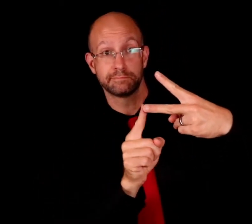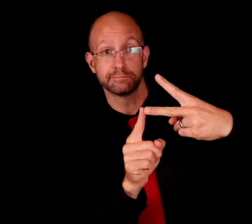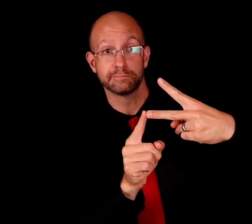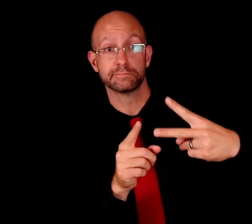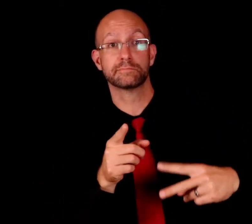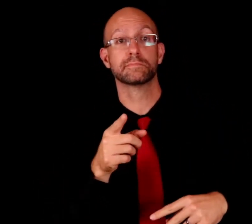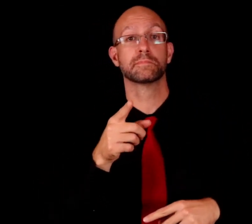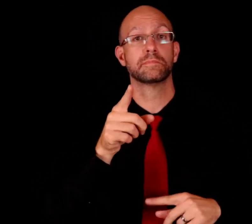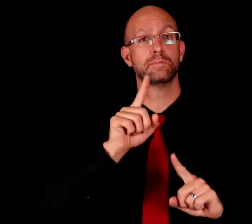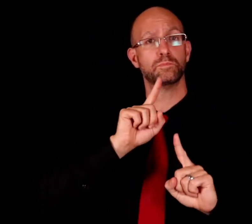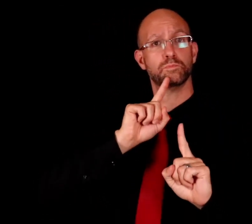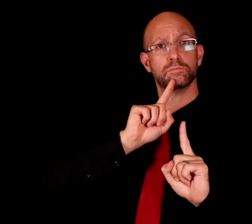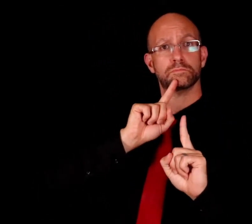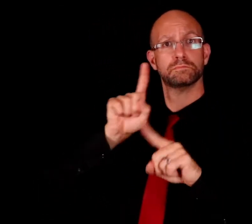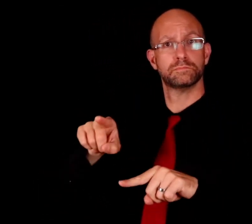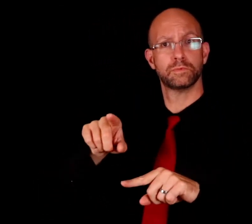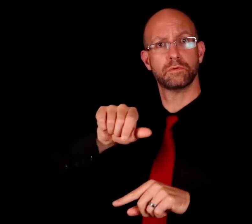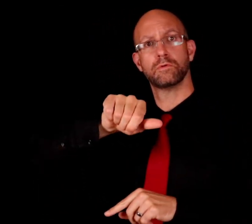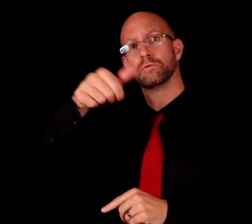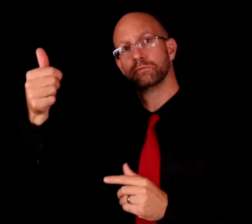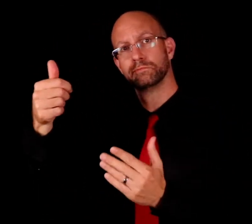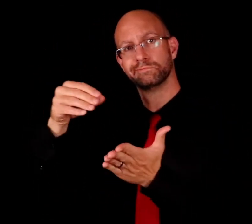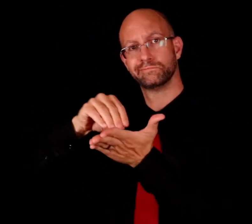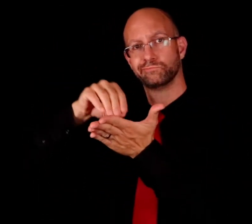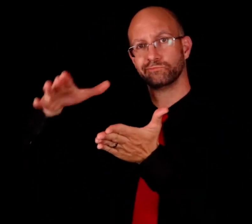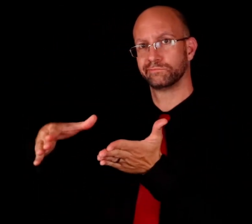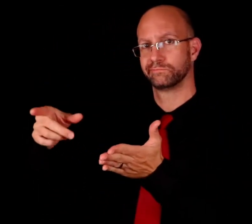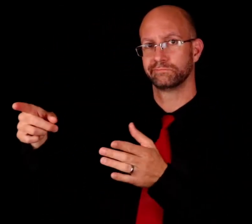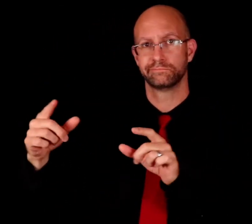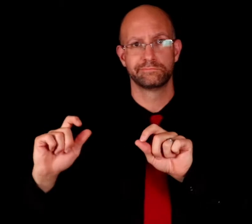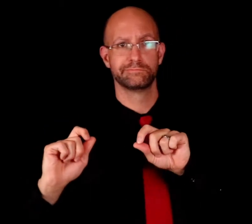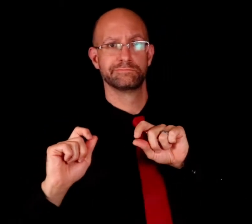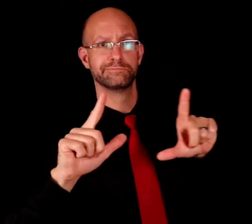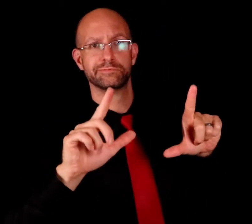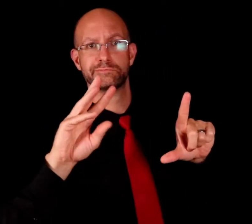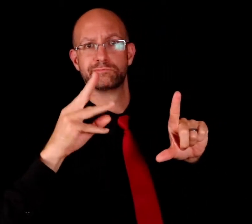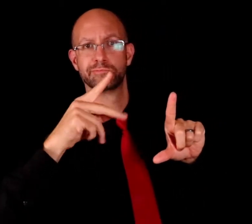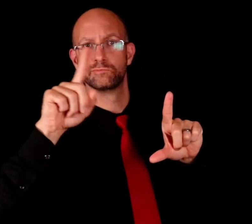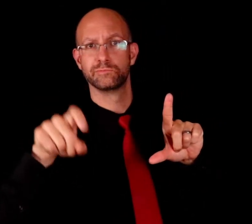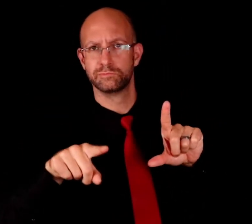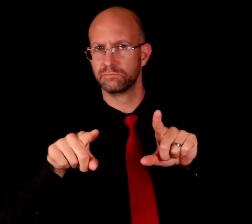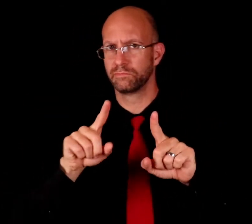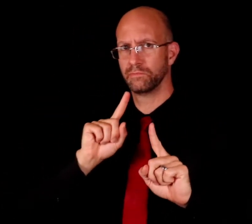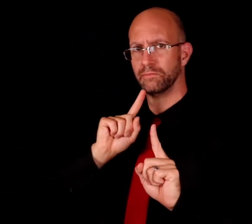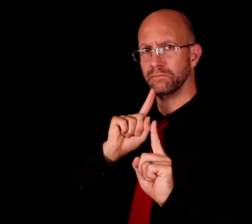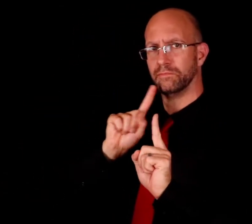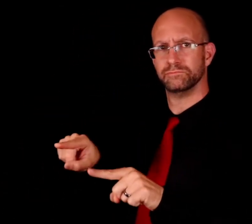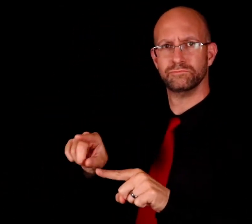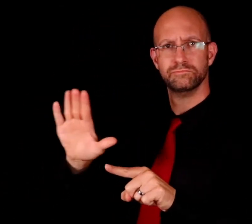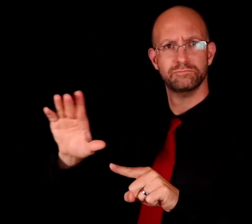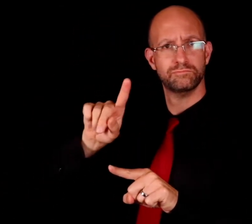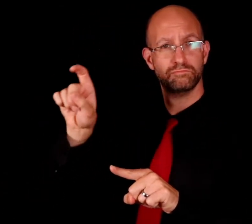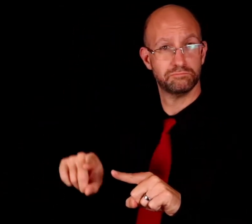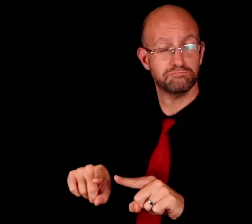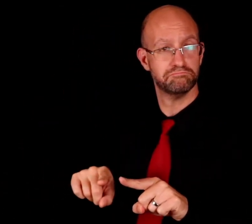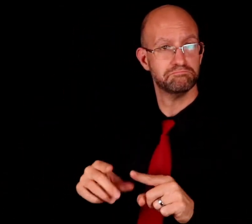2) You will respond to another student's post of a WH-question. You would be responding to his/her question.